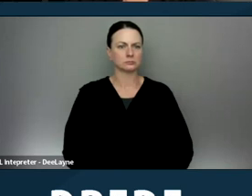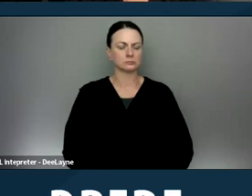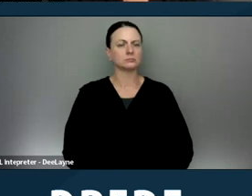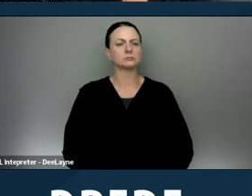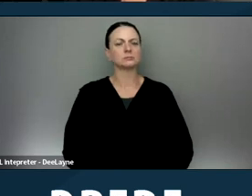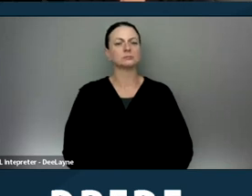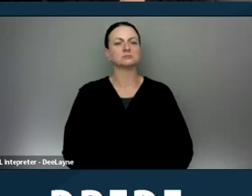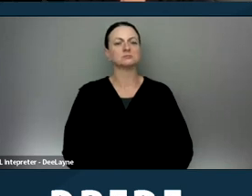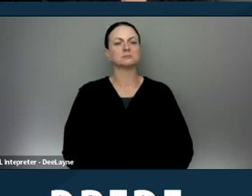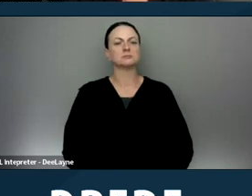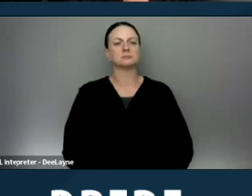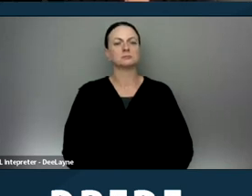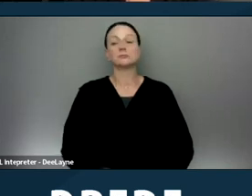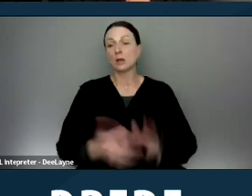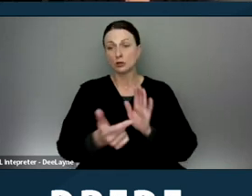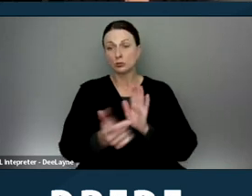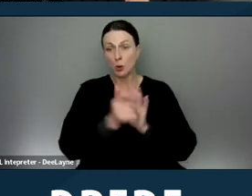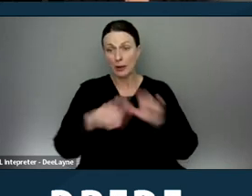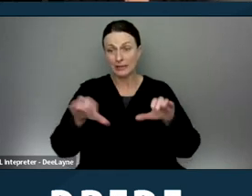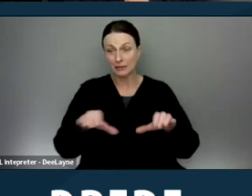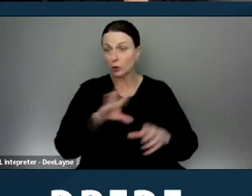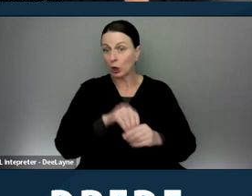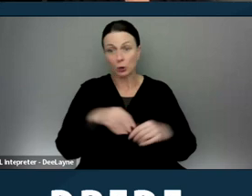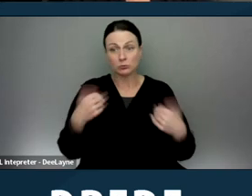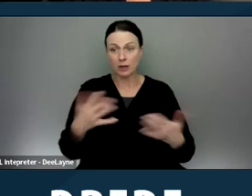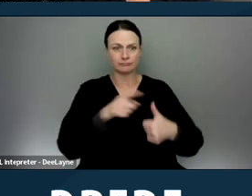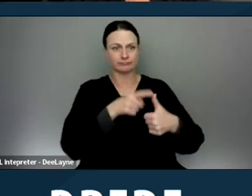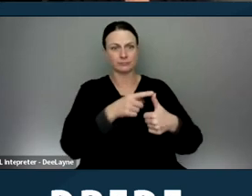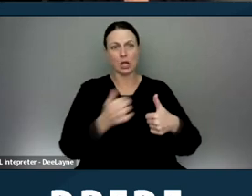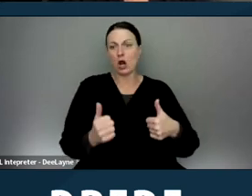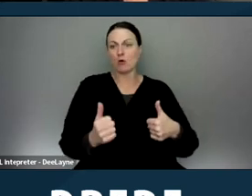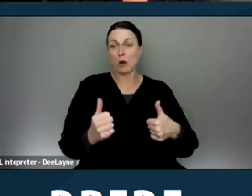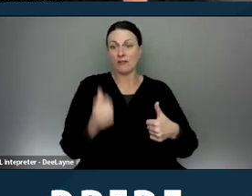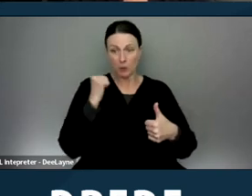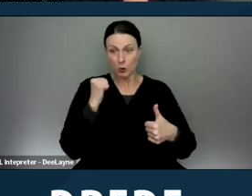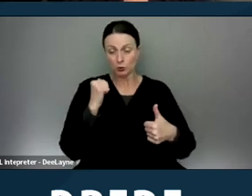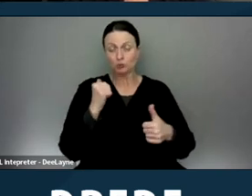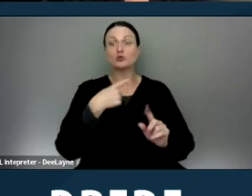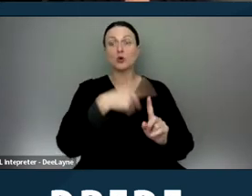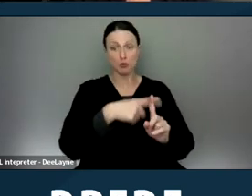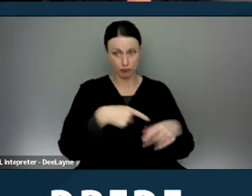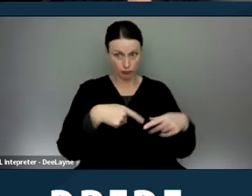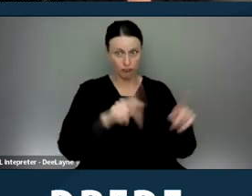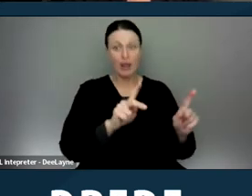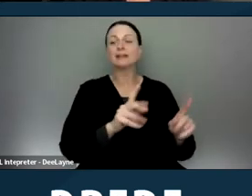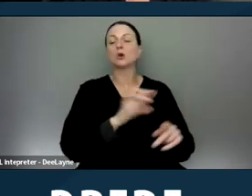So the prohibited activities include, the refusal to rent or renew an agreement for tenancy.